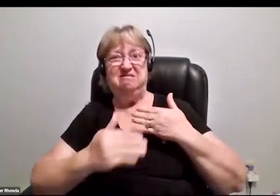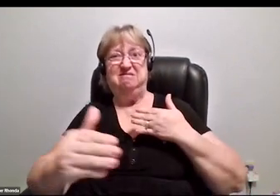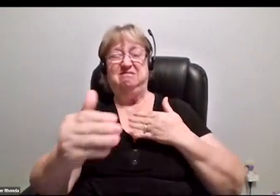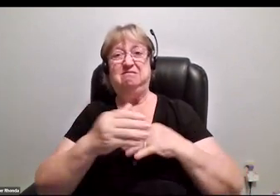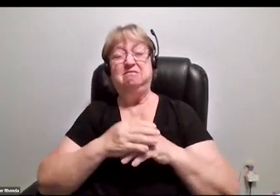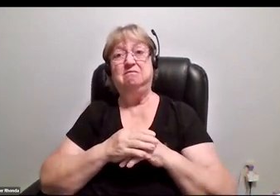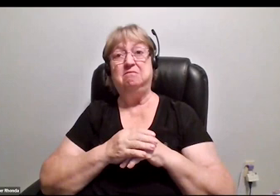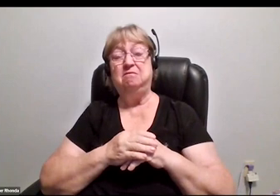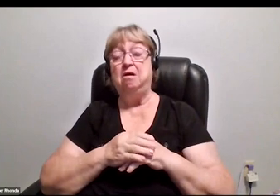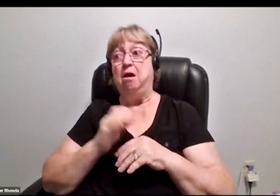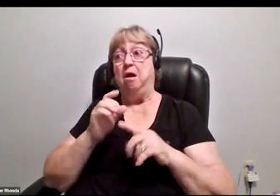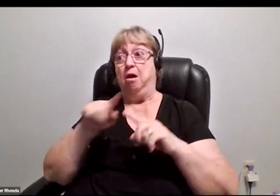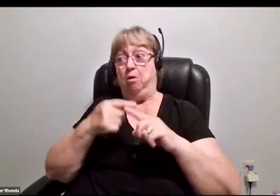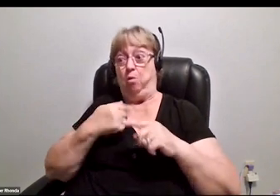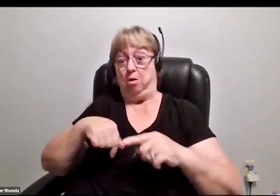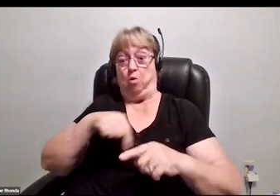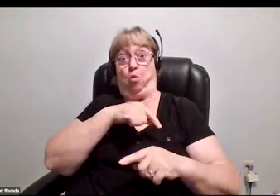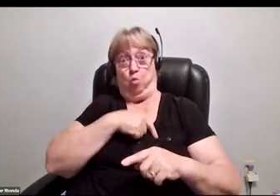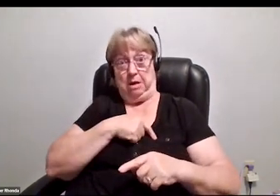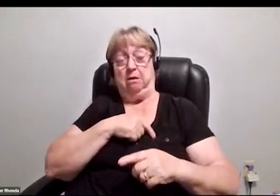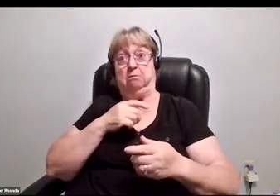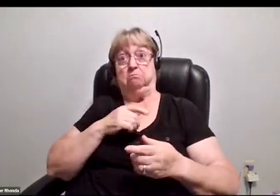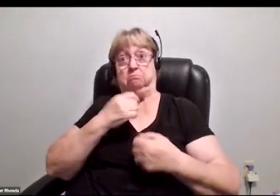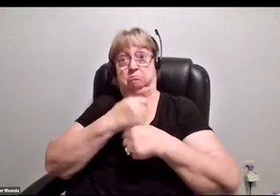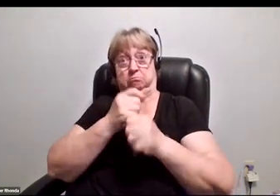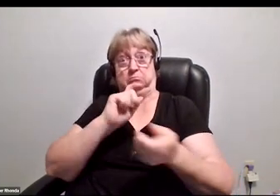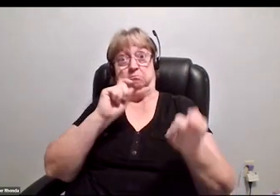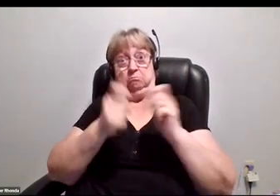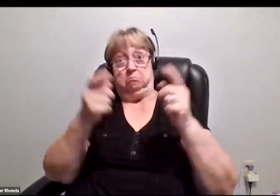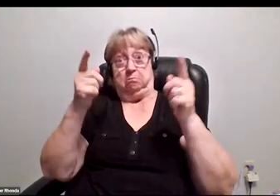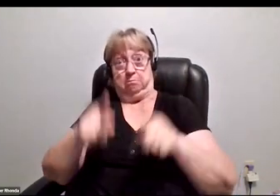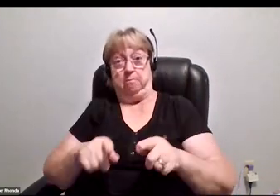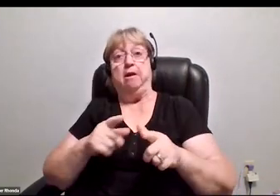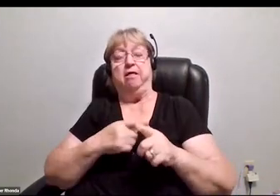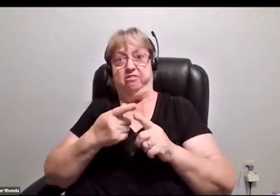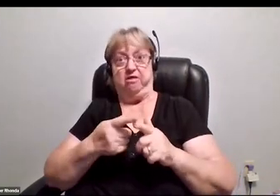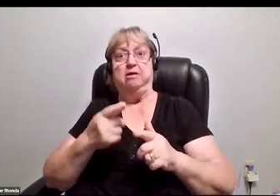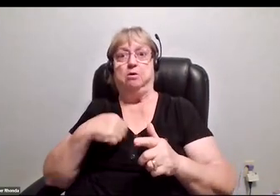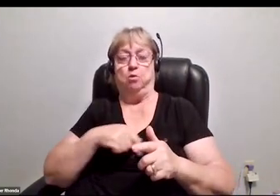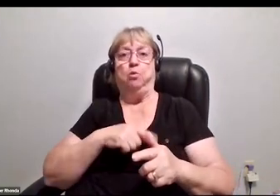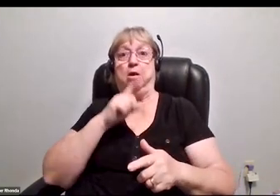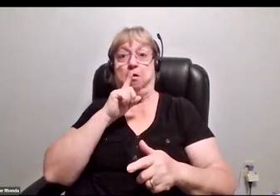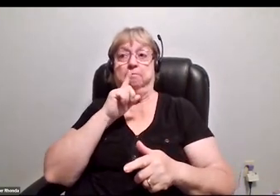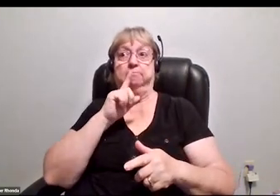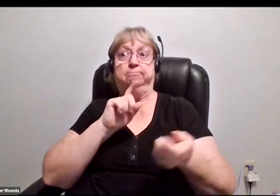bringing about the change, we're actually bringing about the change for everyone.